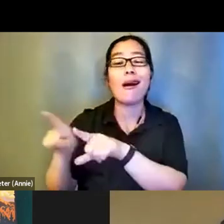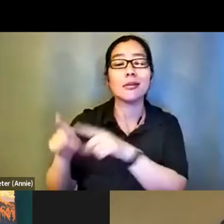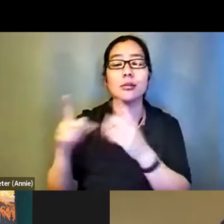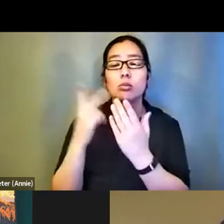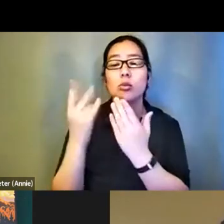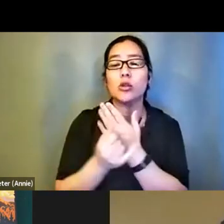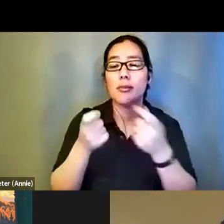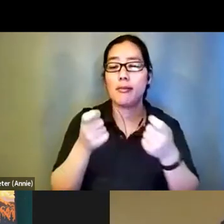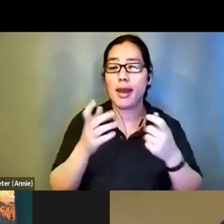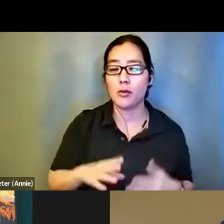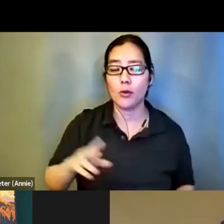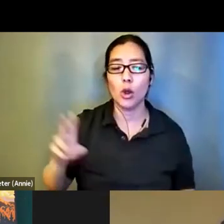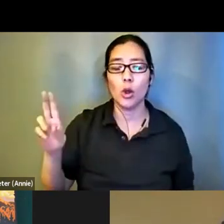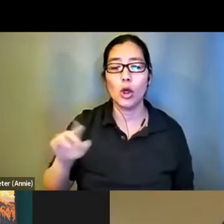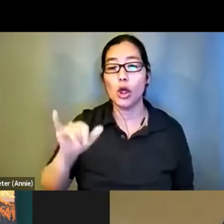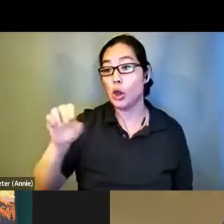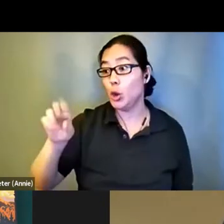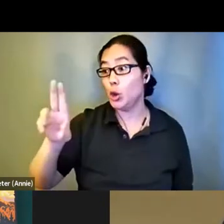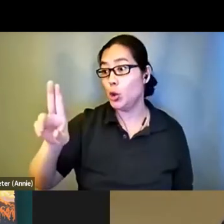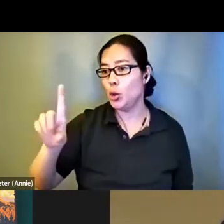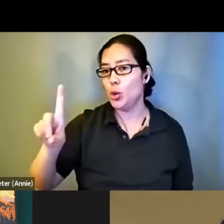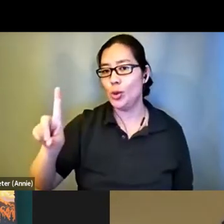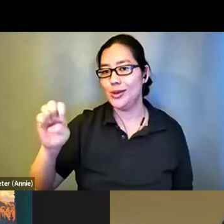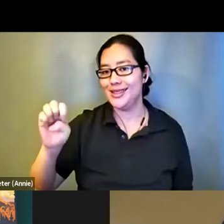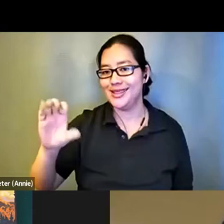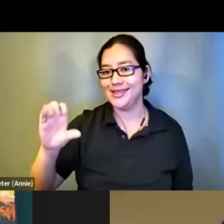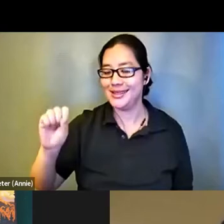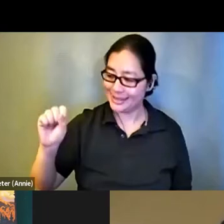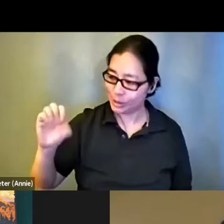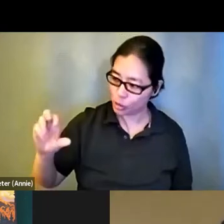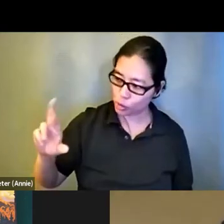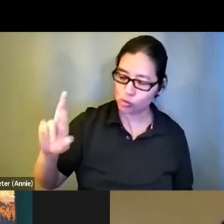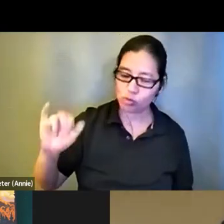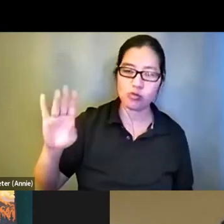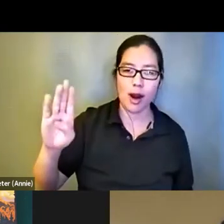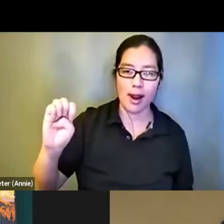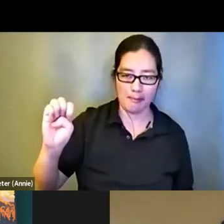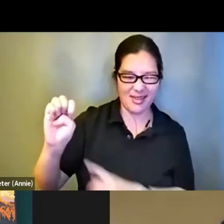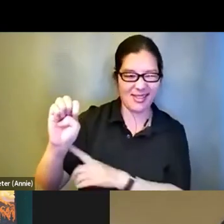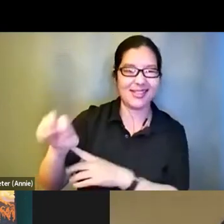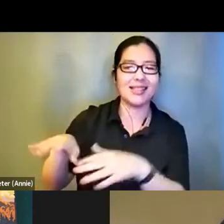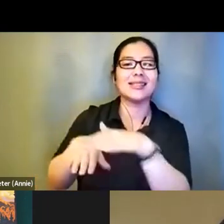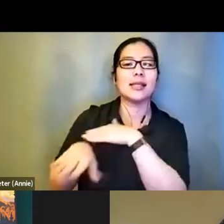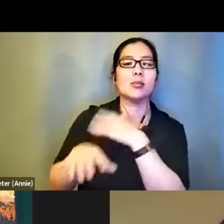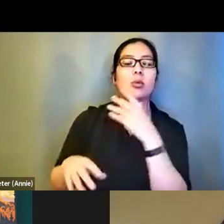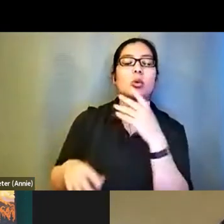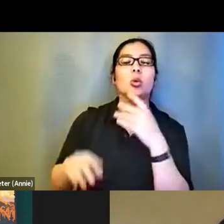you describe which is an accessibility tool to add audio descriptions to